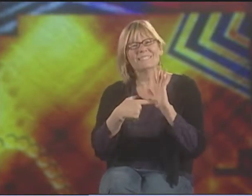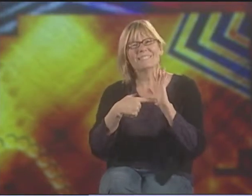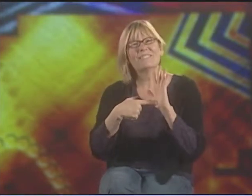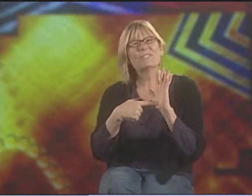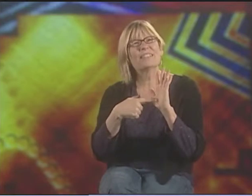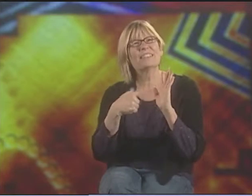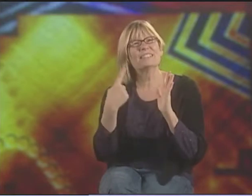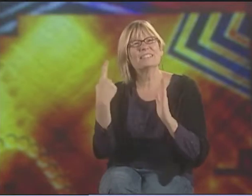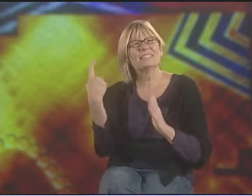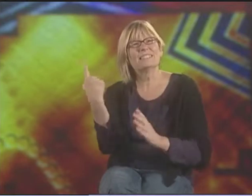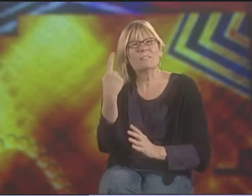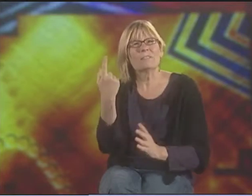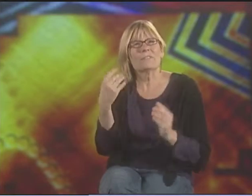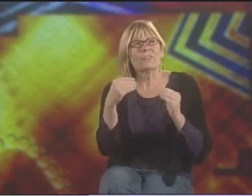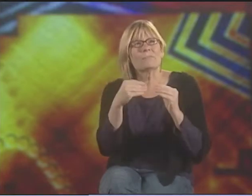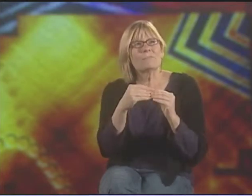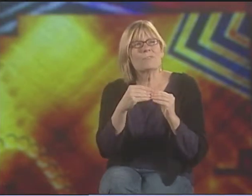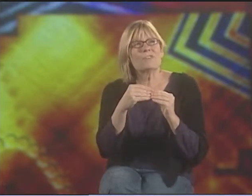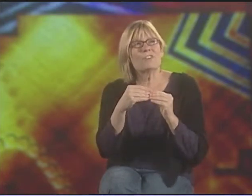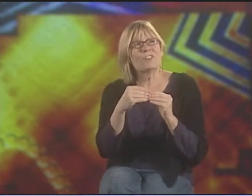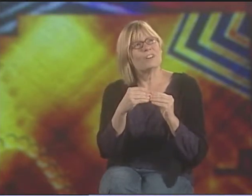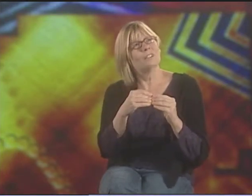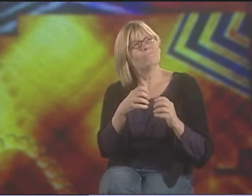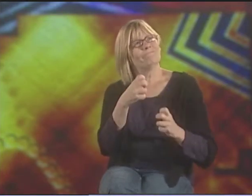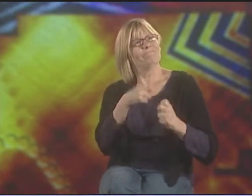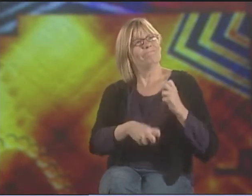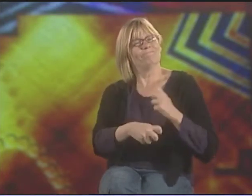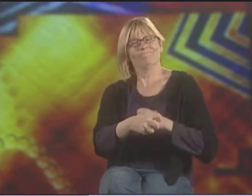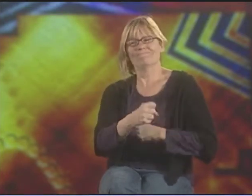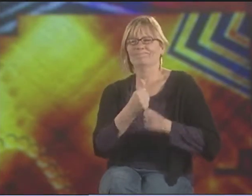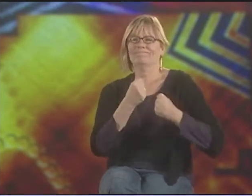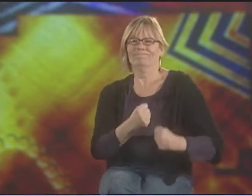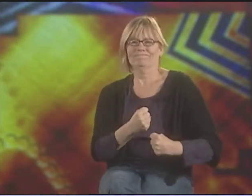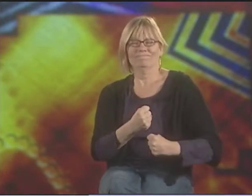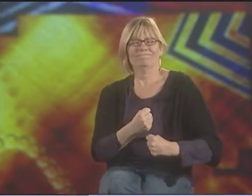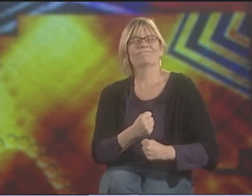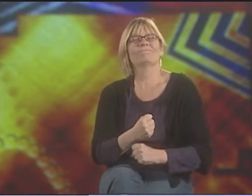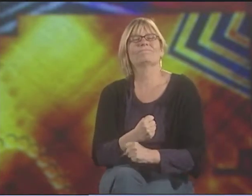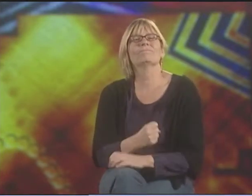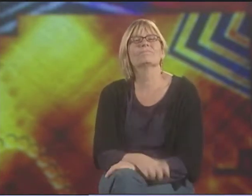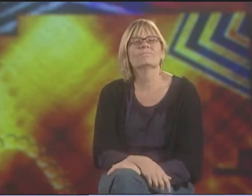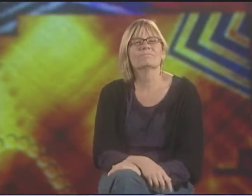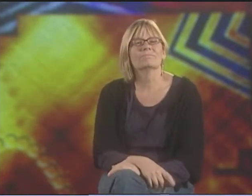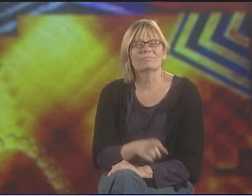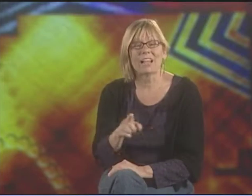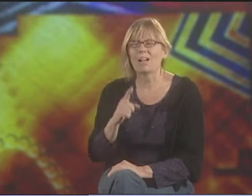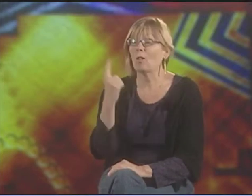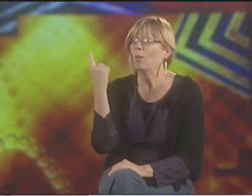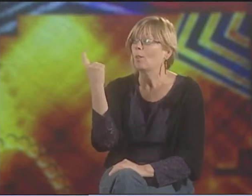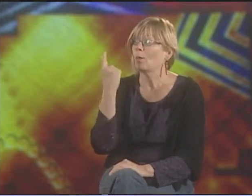BUT SOMETIMES IT SHOWS SOMETHING THAT'S MORE RESILIENT AND TOUGH.